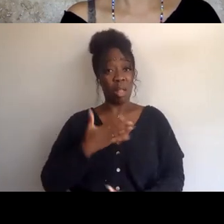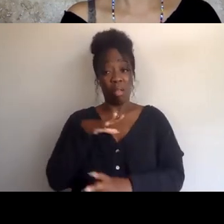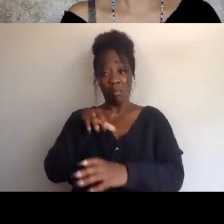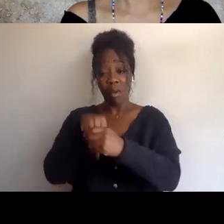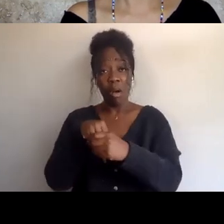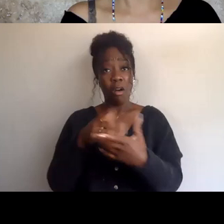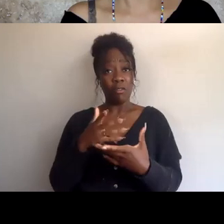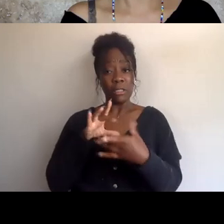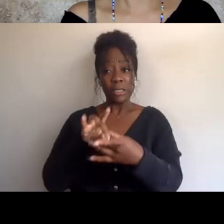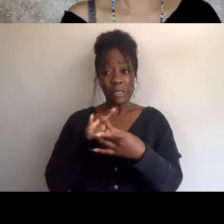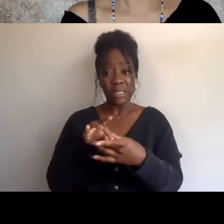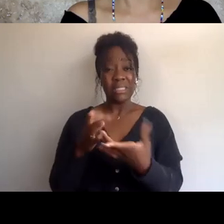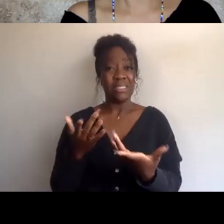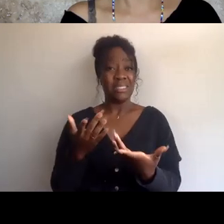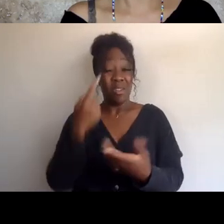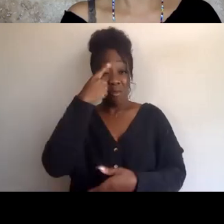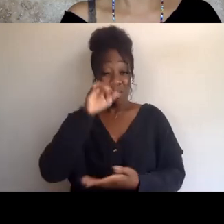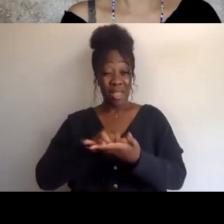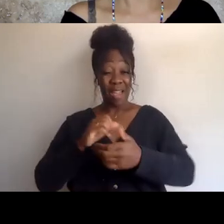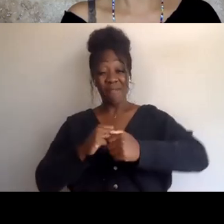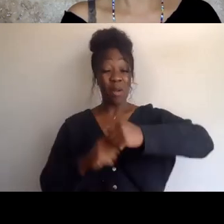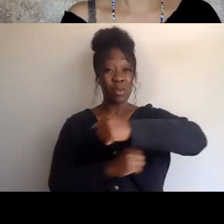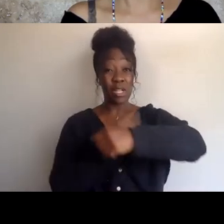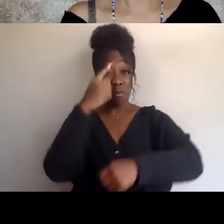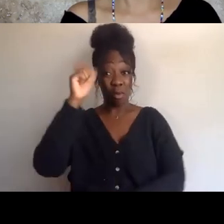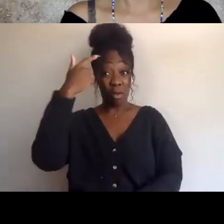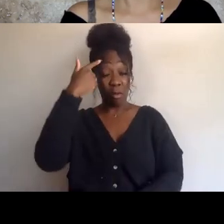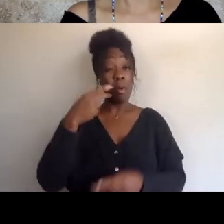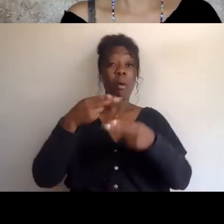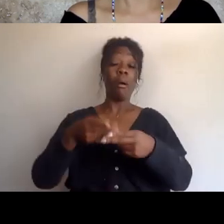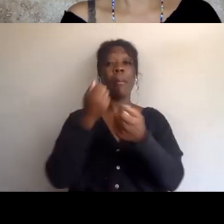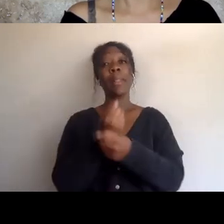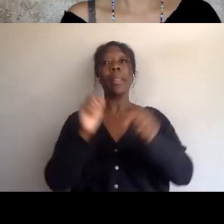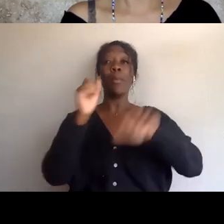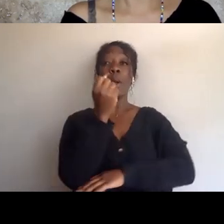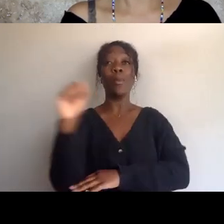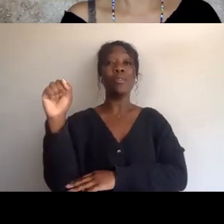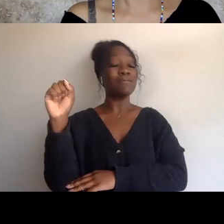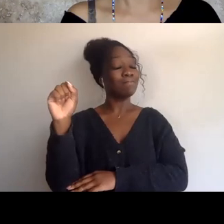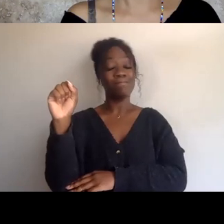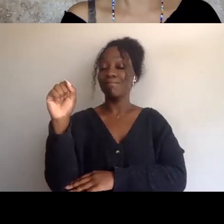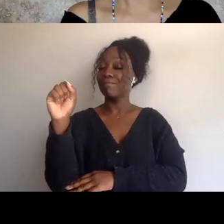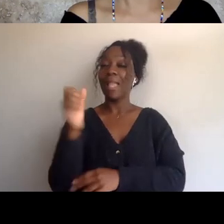for the foundation of a state, and then call this a liberation movement. Liberation movements fight against imperialism, not with it.